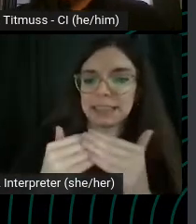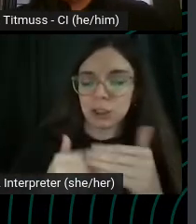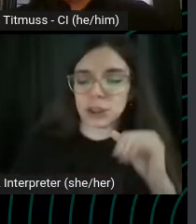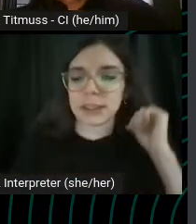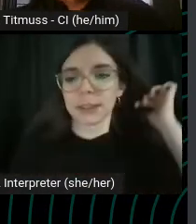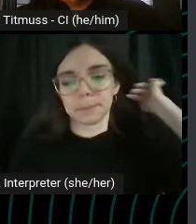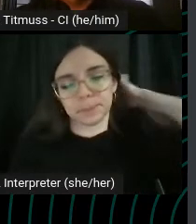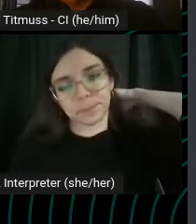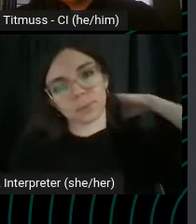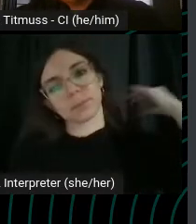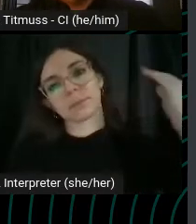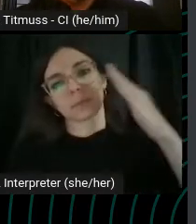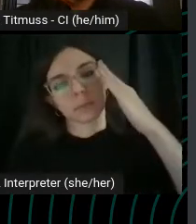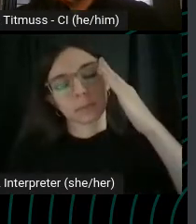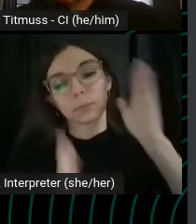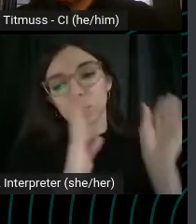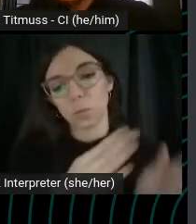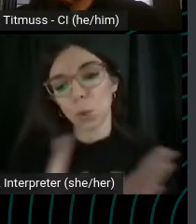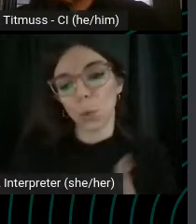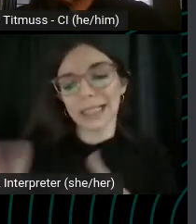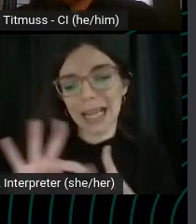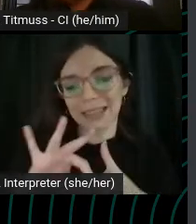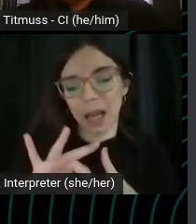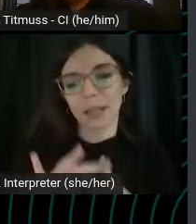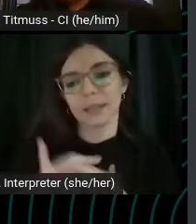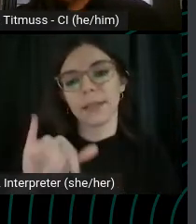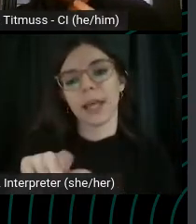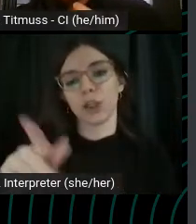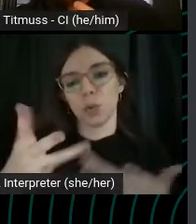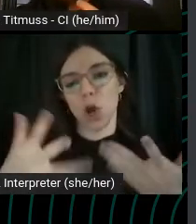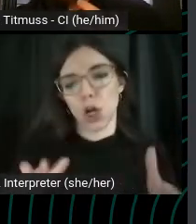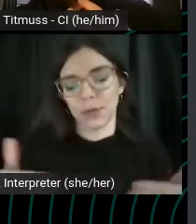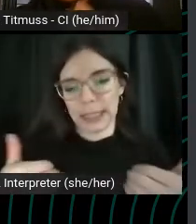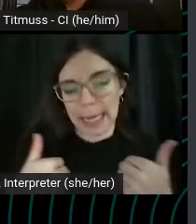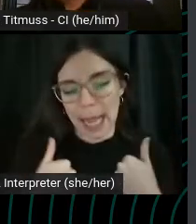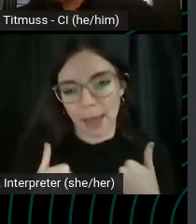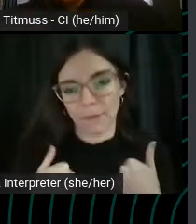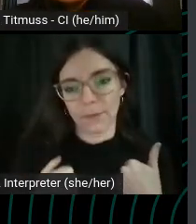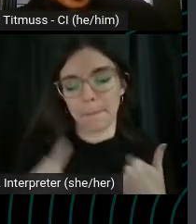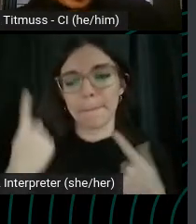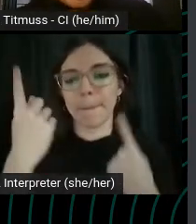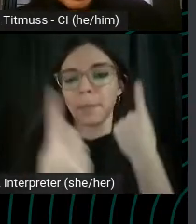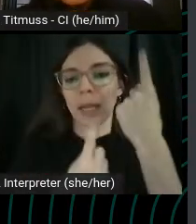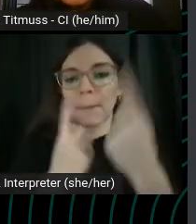Organize the content that you already have. Think about how content works together.